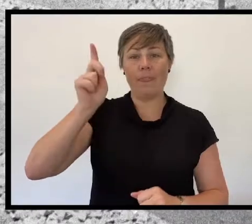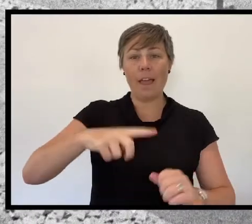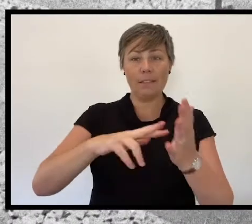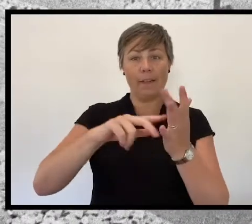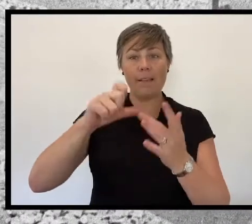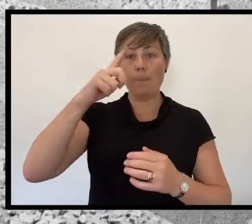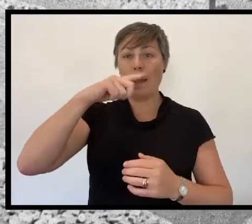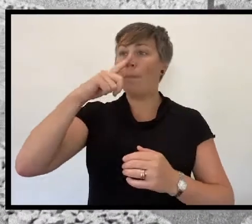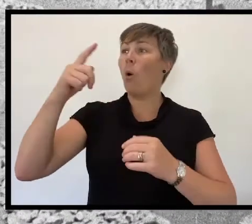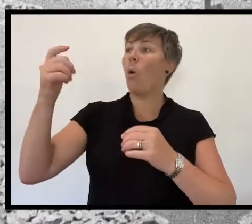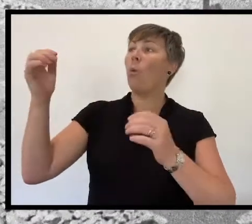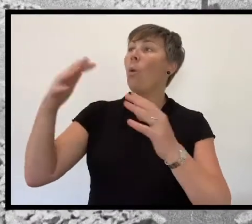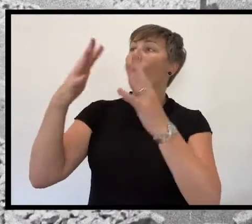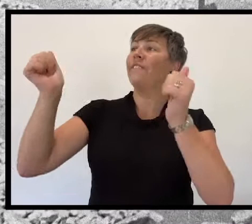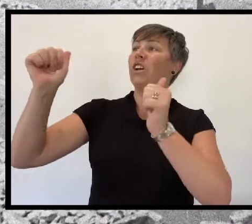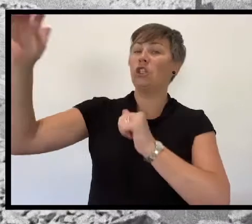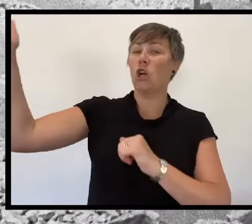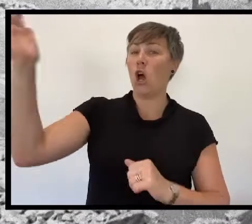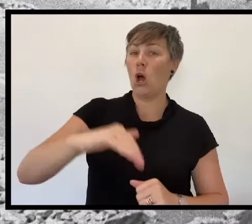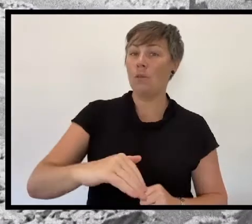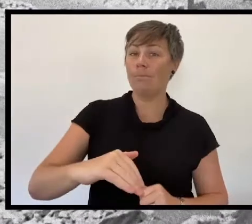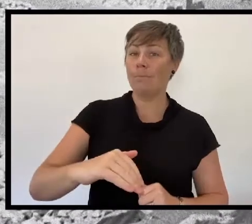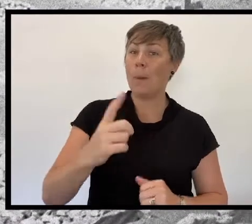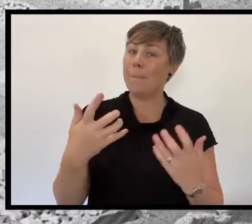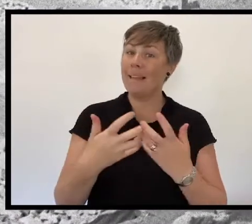Thousands more never made the journey home.